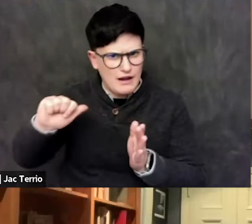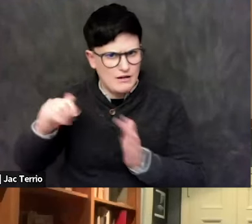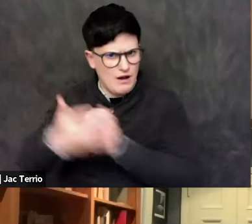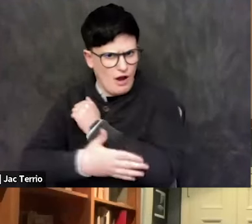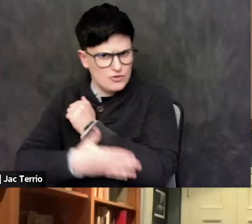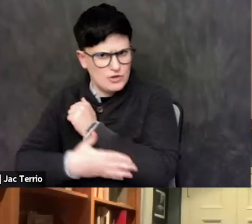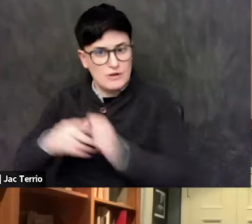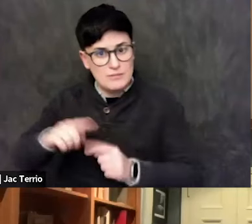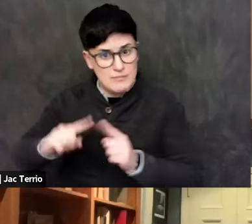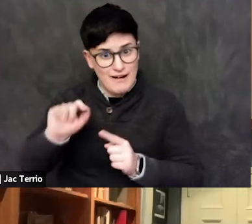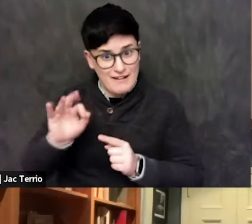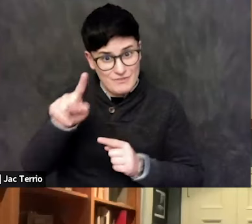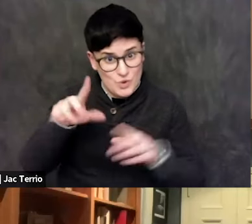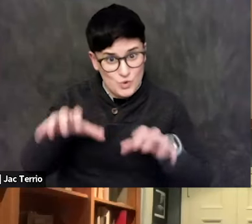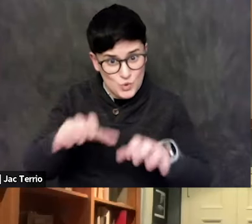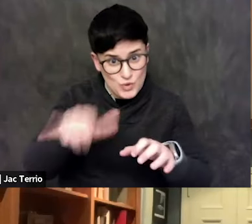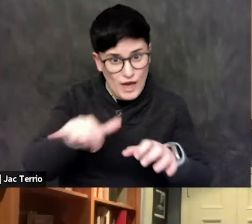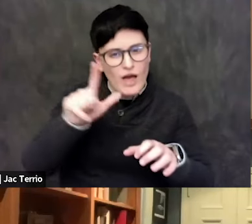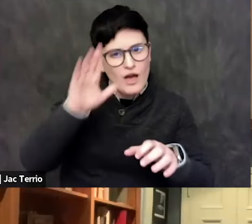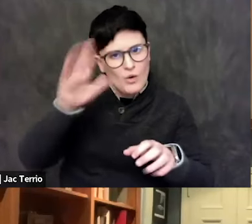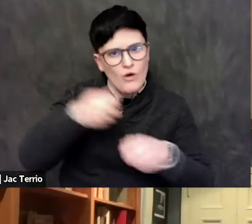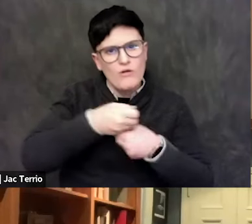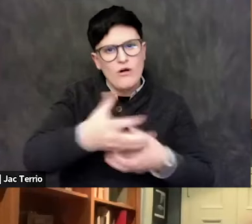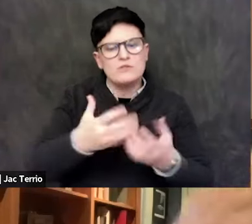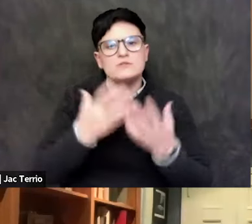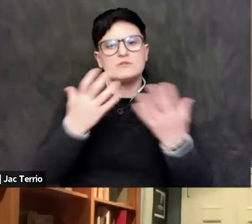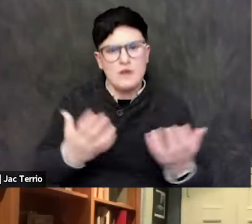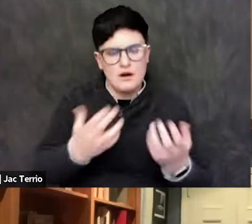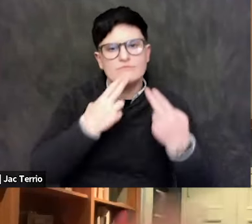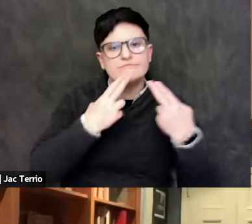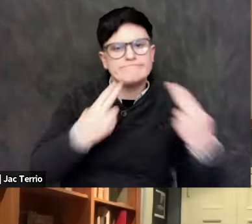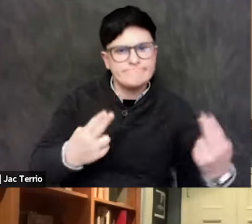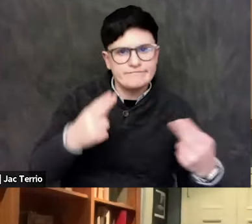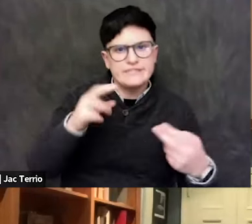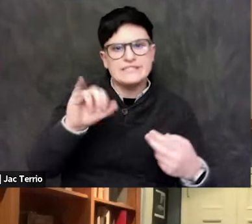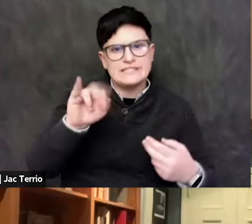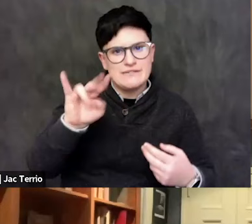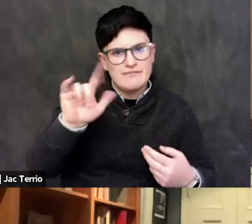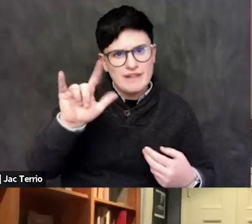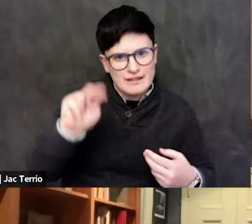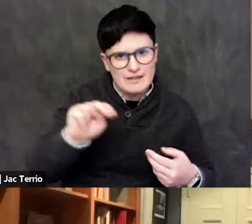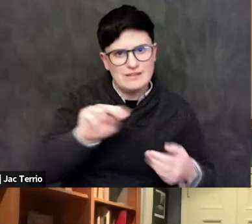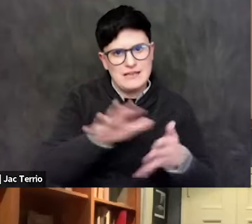a lot of civilian damages. How do you weigh that? And he said basically, heck, if I know. There's a rule war.